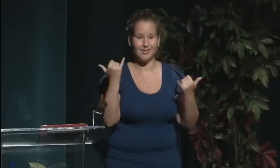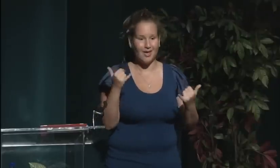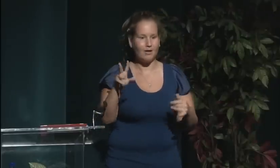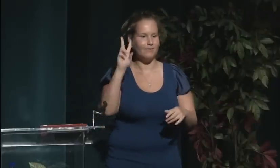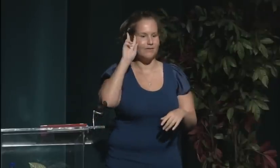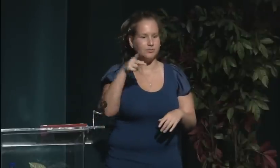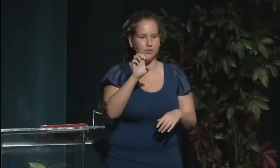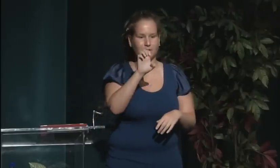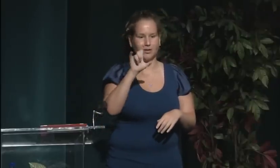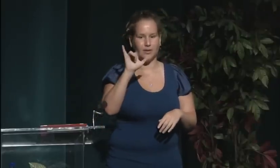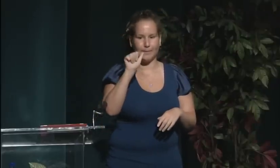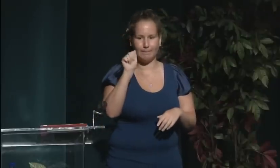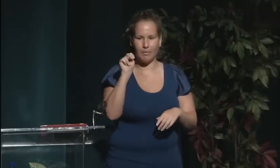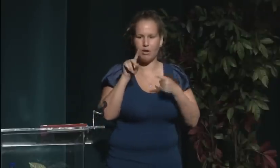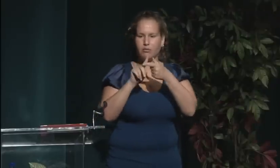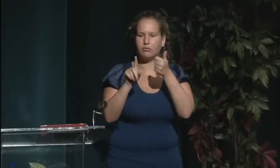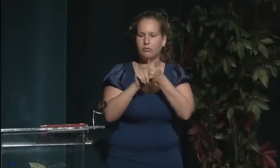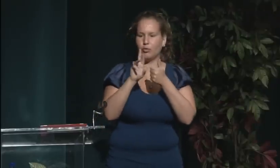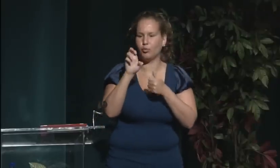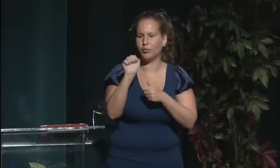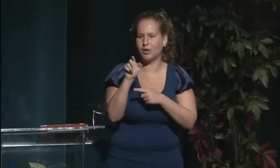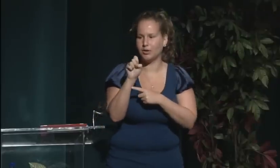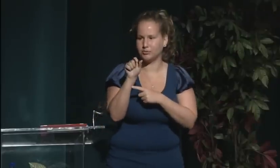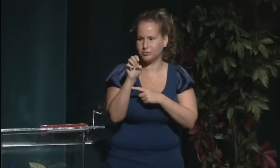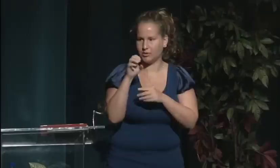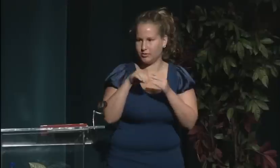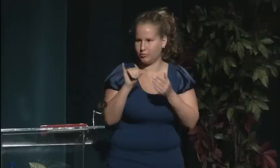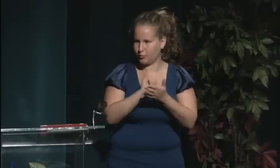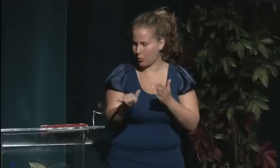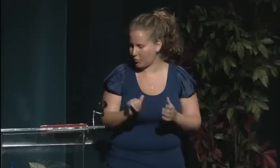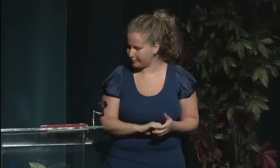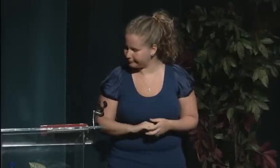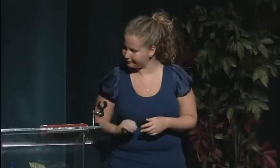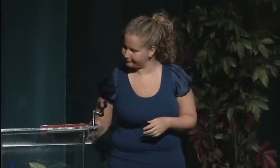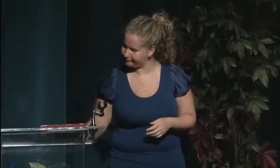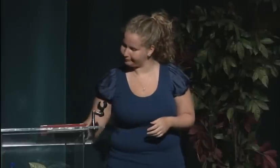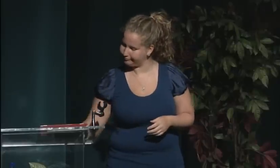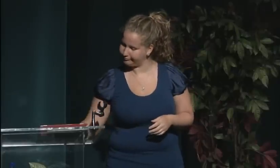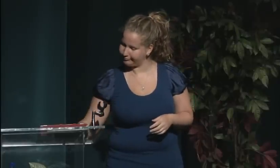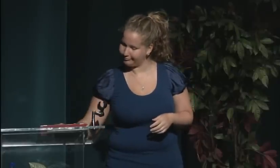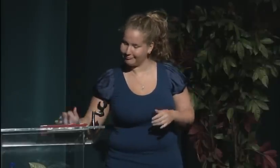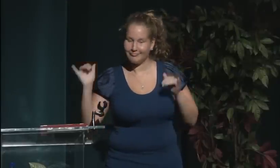for the work they were doing. She was also the producer and director